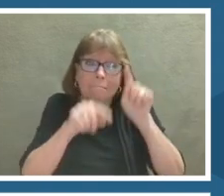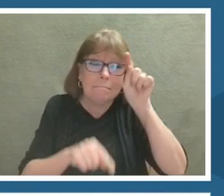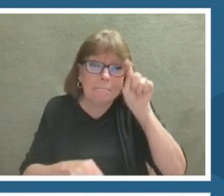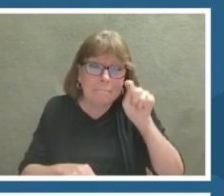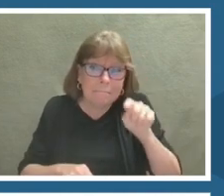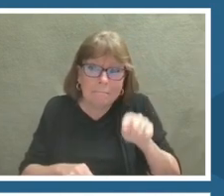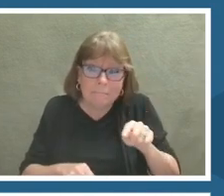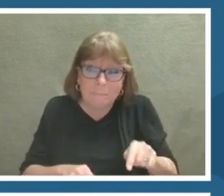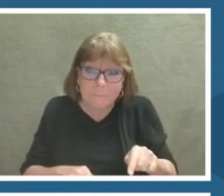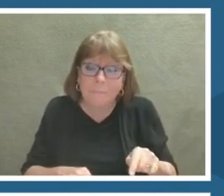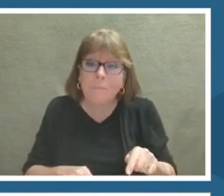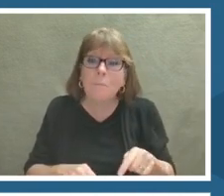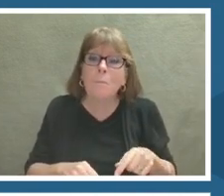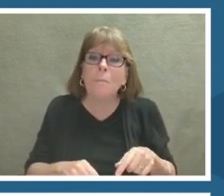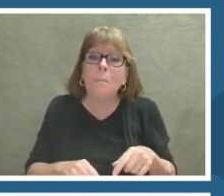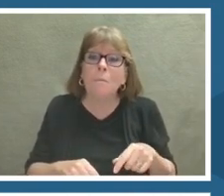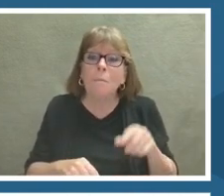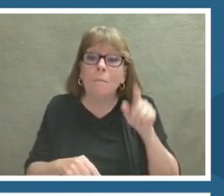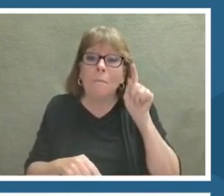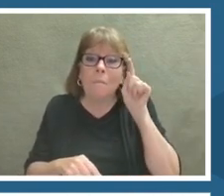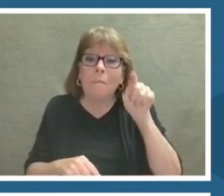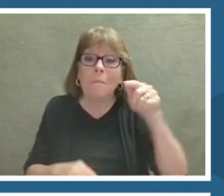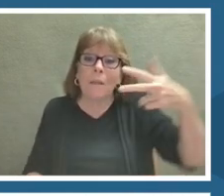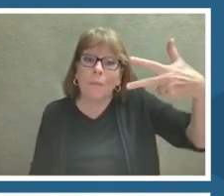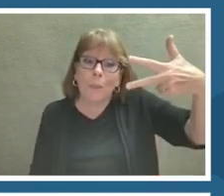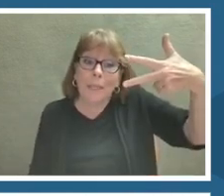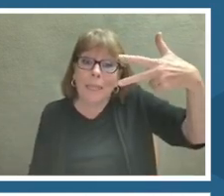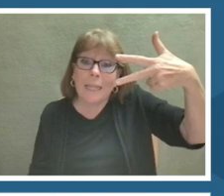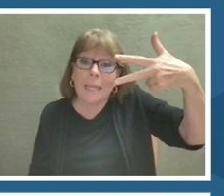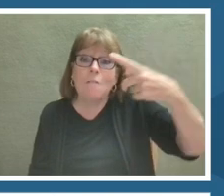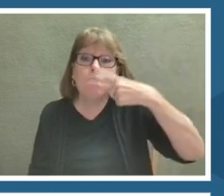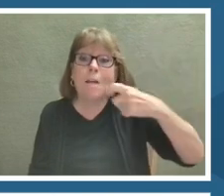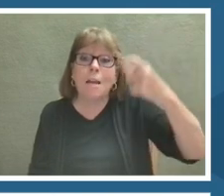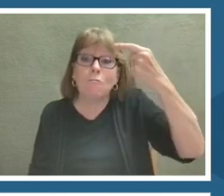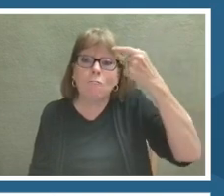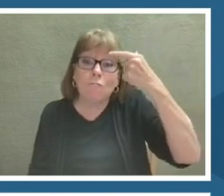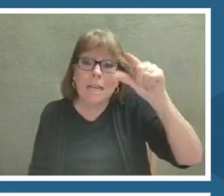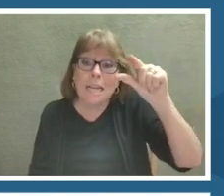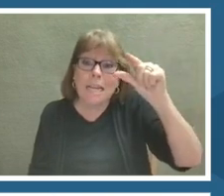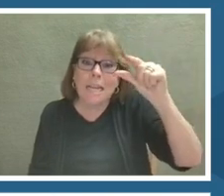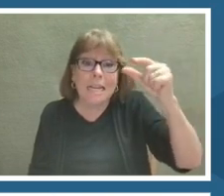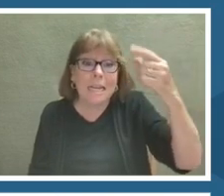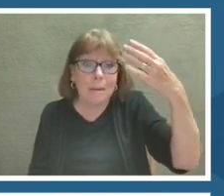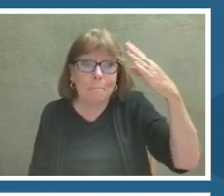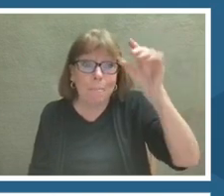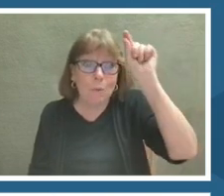The top nozzles, the top three represent red, green, and blue color channels.